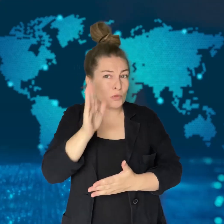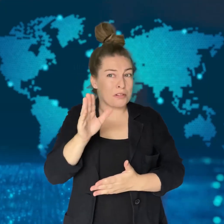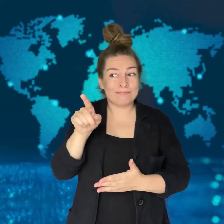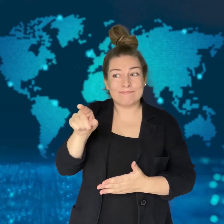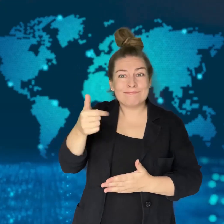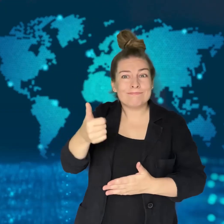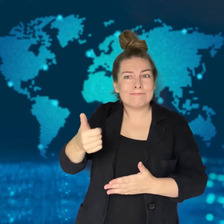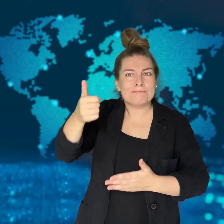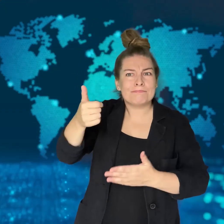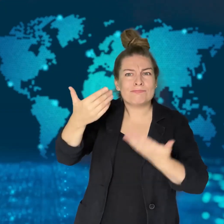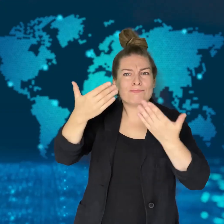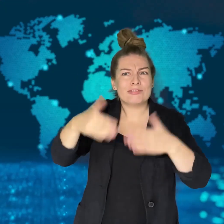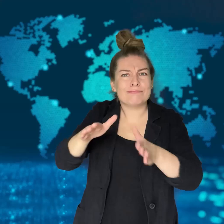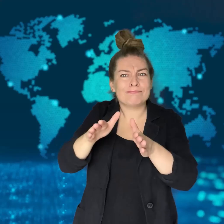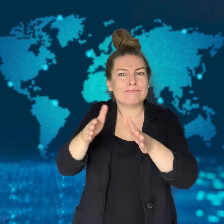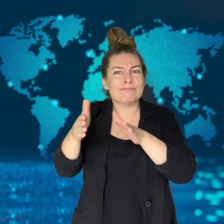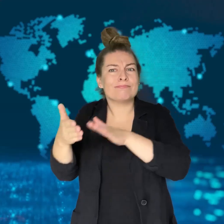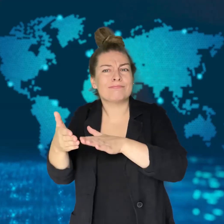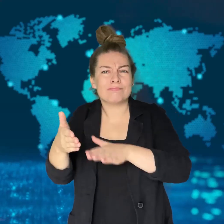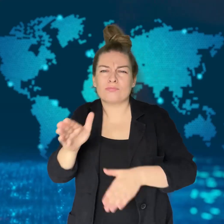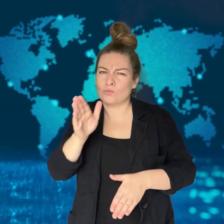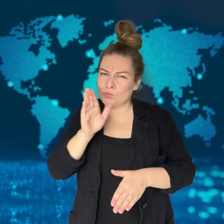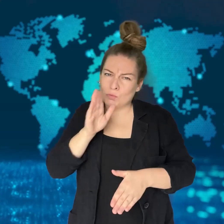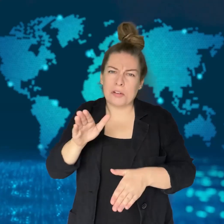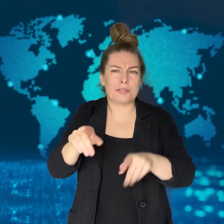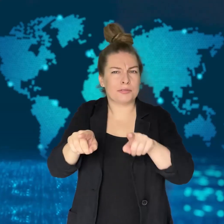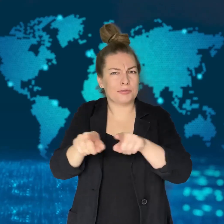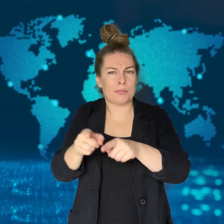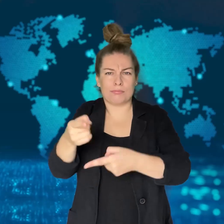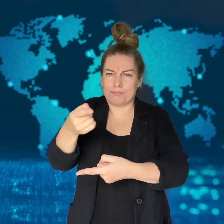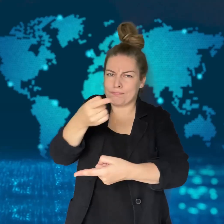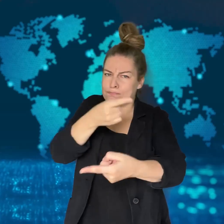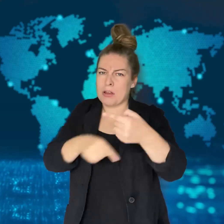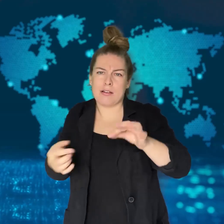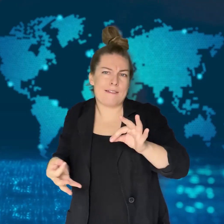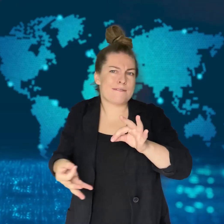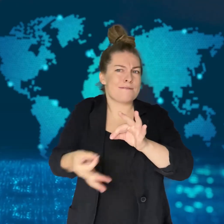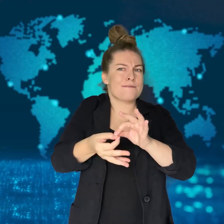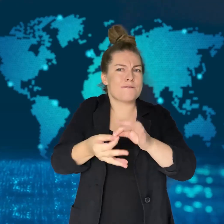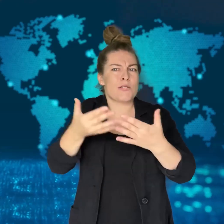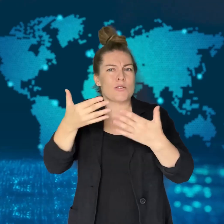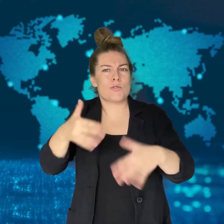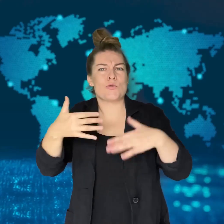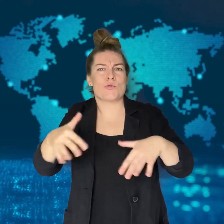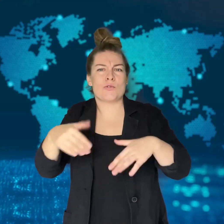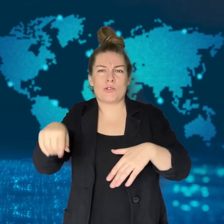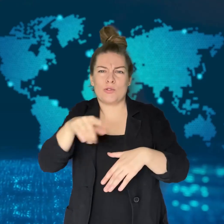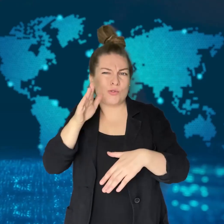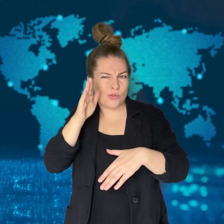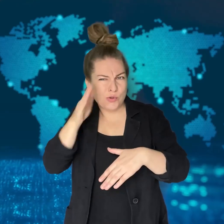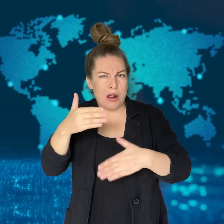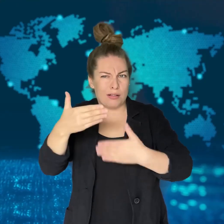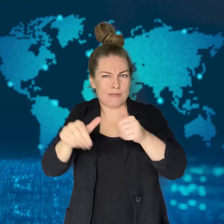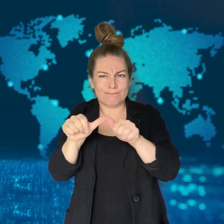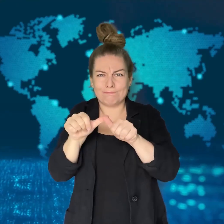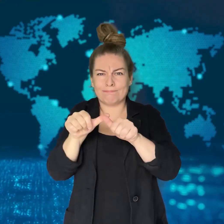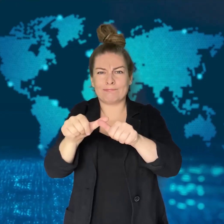Iran vows the "crime" of killing Nasralilah will be avenged,